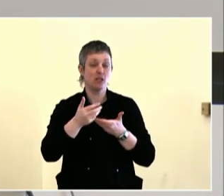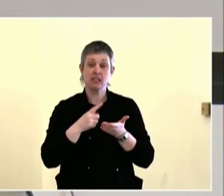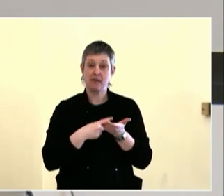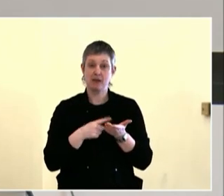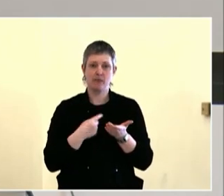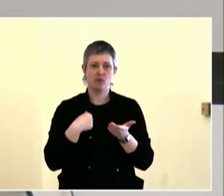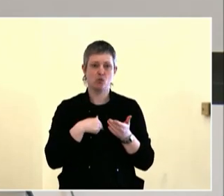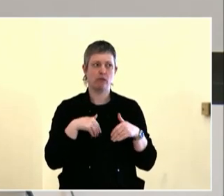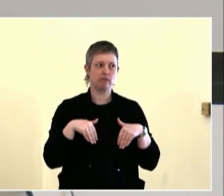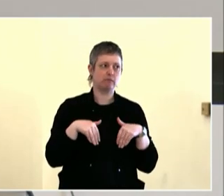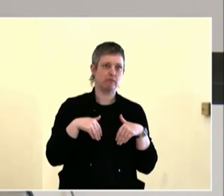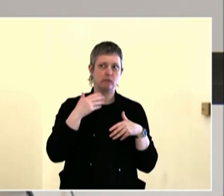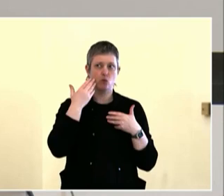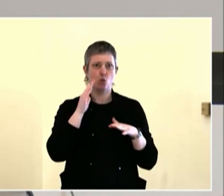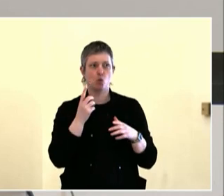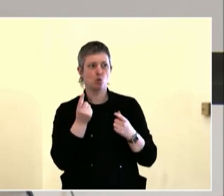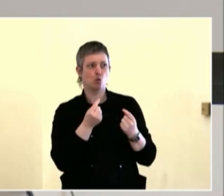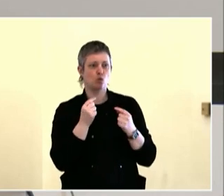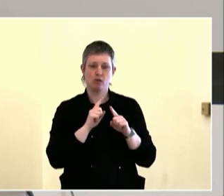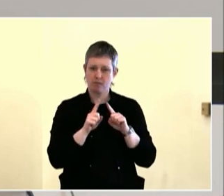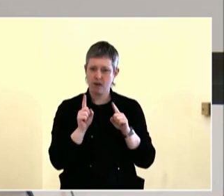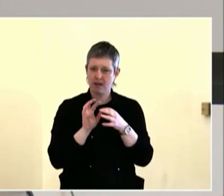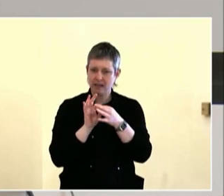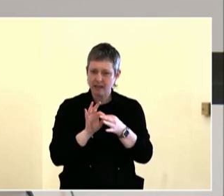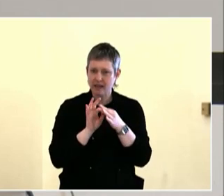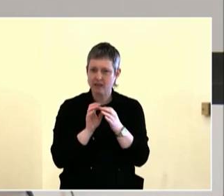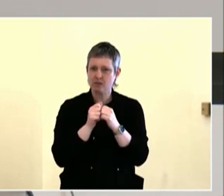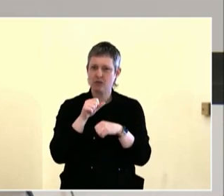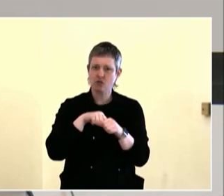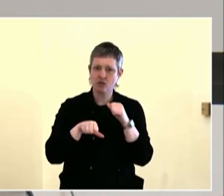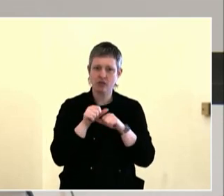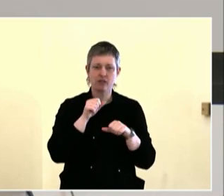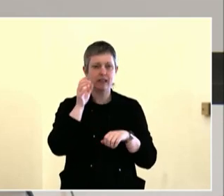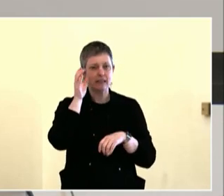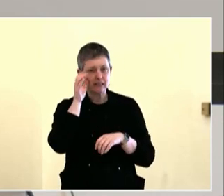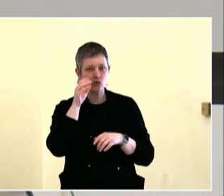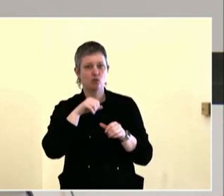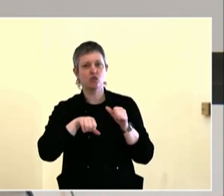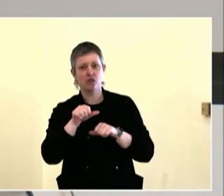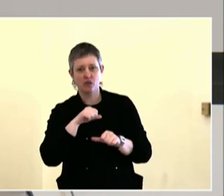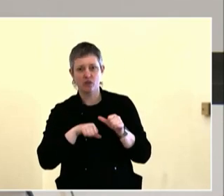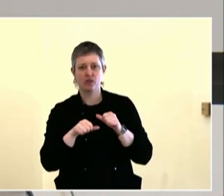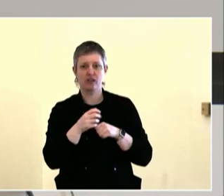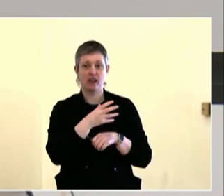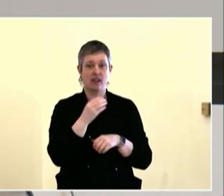So that you can feel that you're a valued member of your community. And that includes we older people.